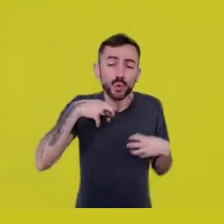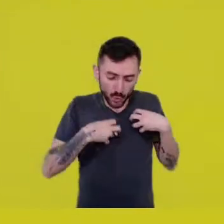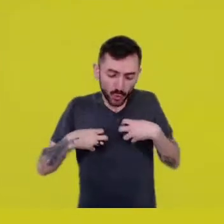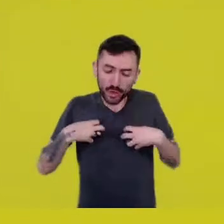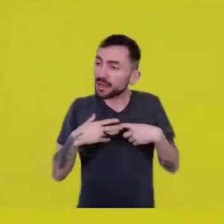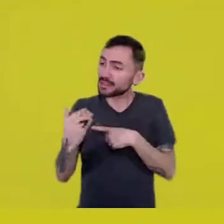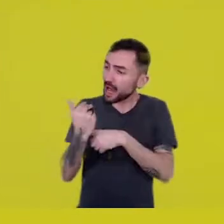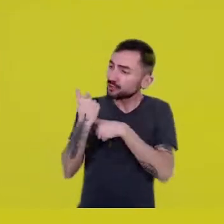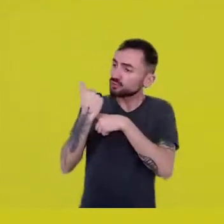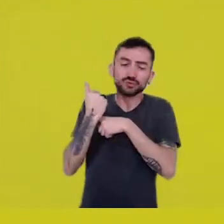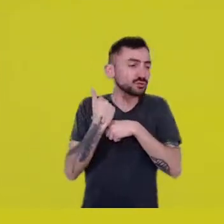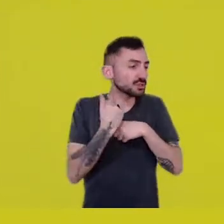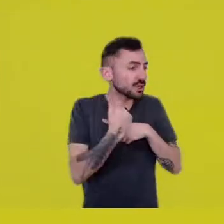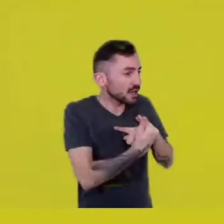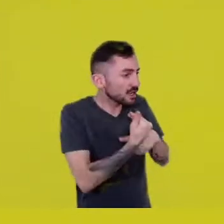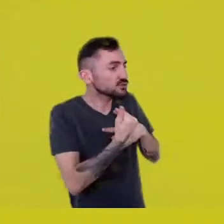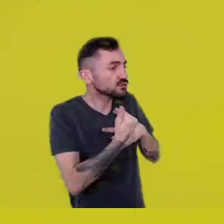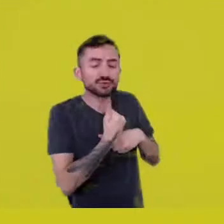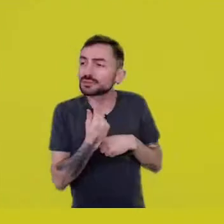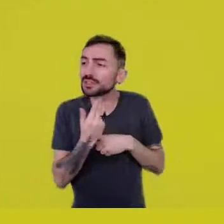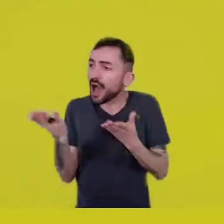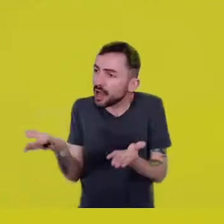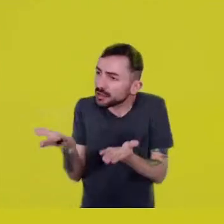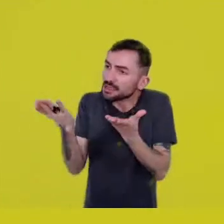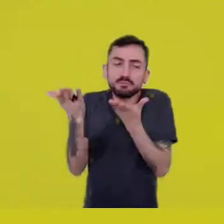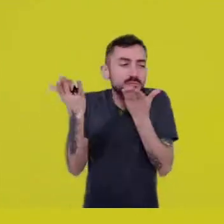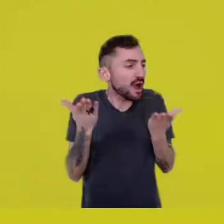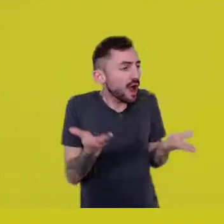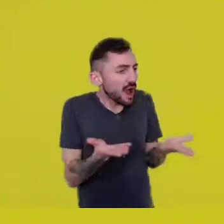saying “It’s okay” or “It’s gonna be all right”.